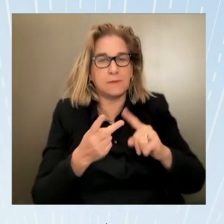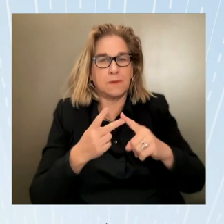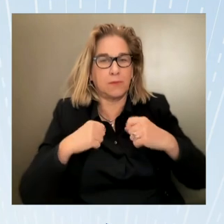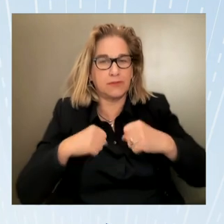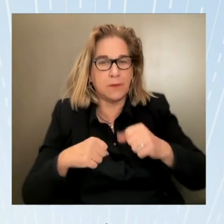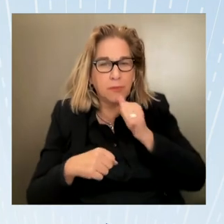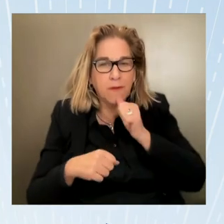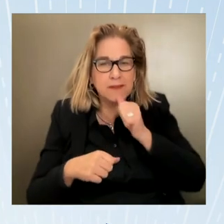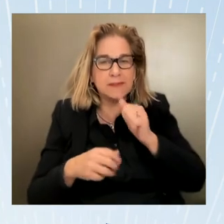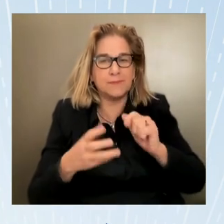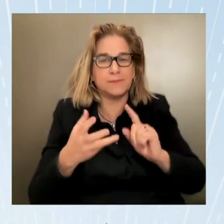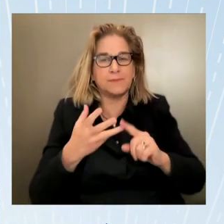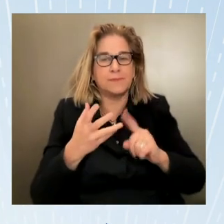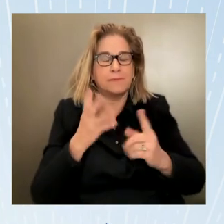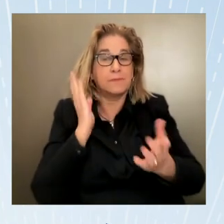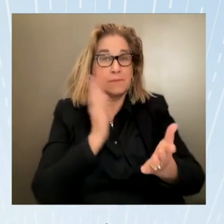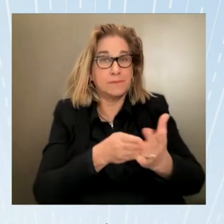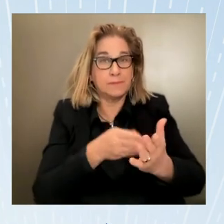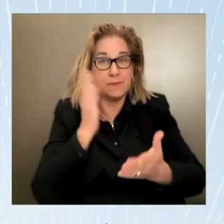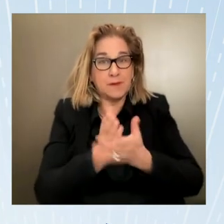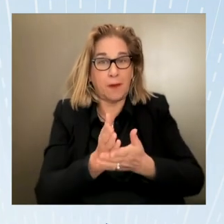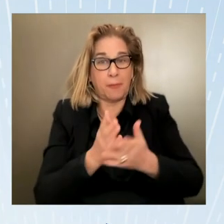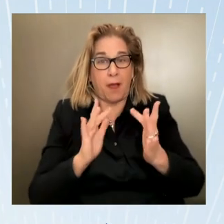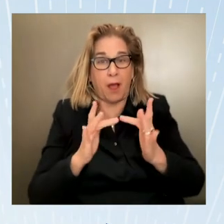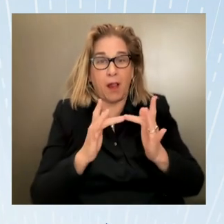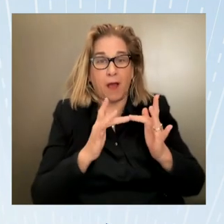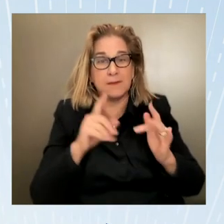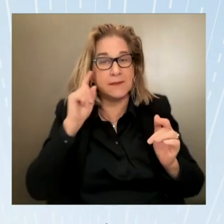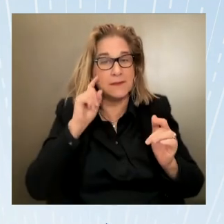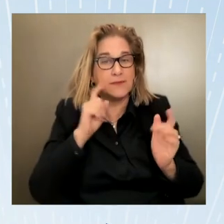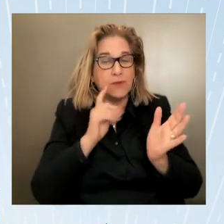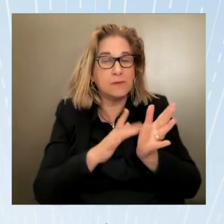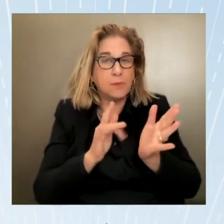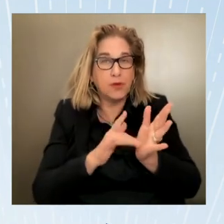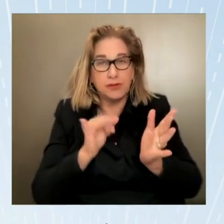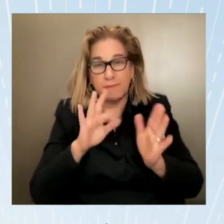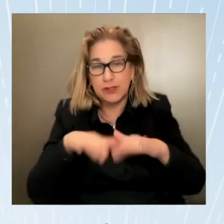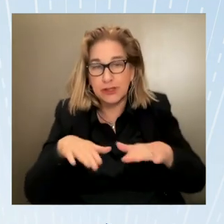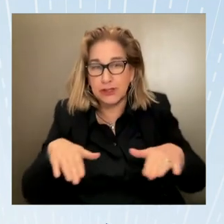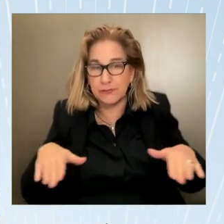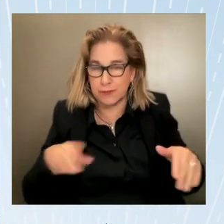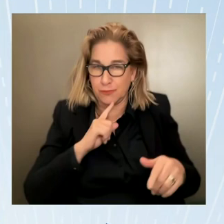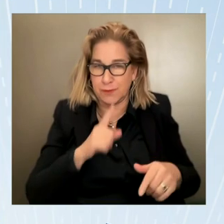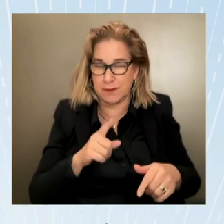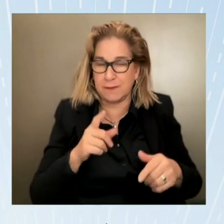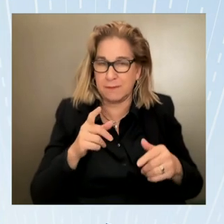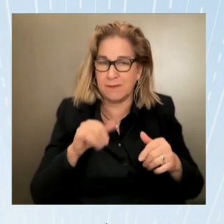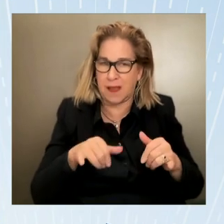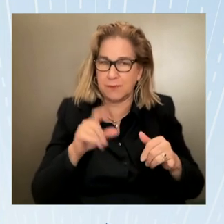but again as Liz said for the progress that we made and that I think we can rightfully take some